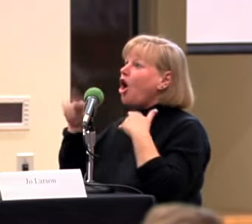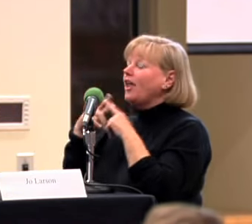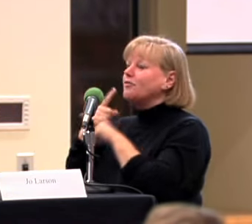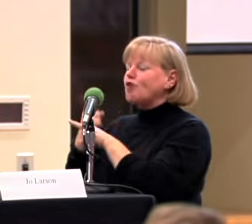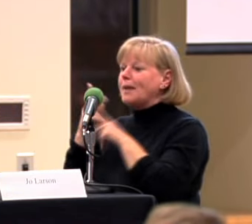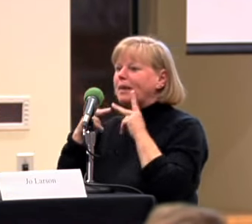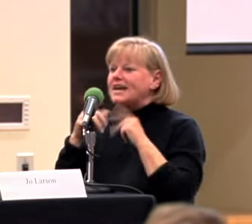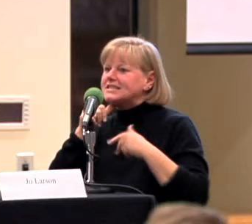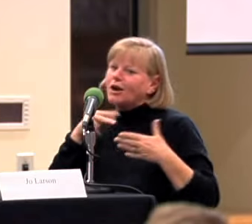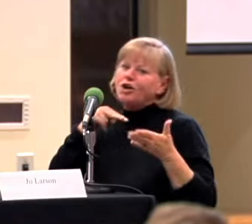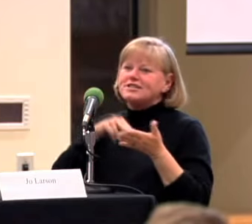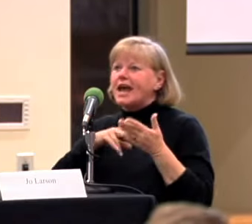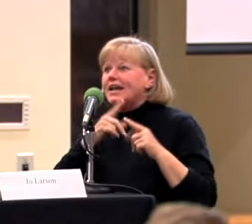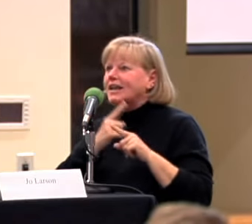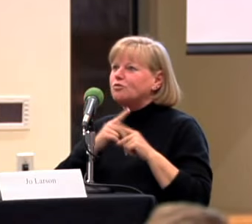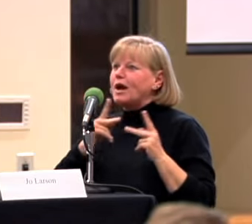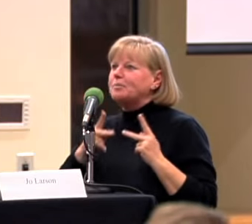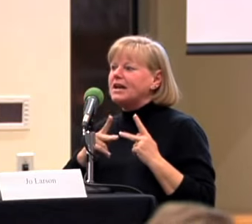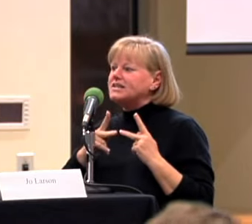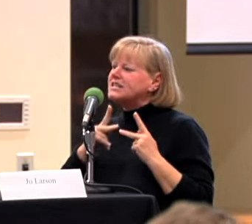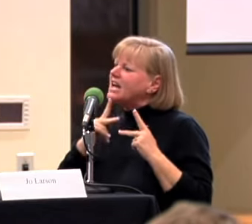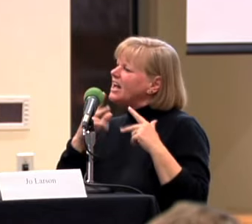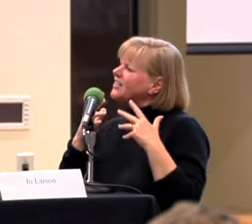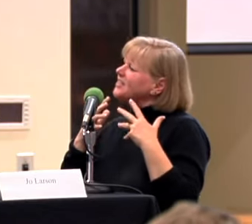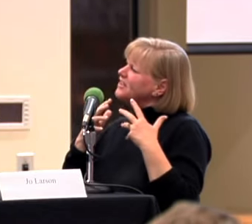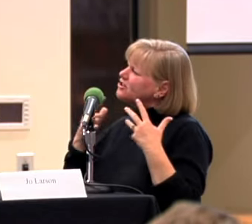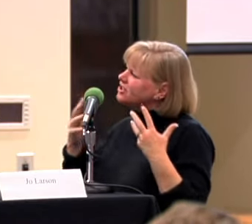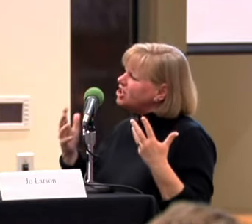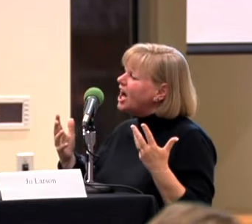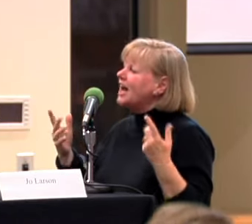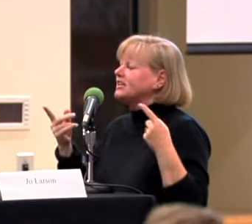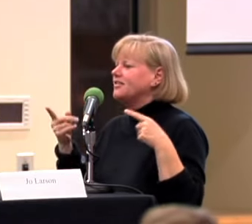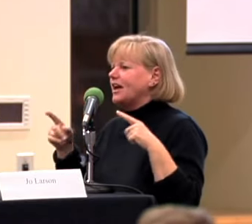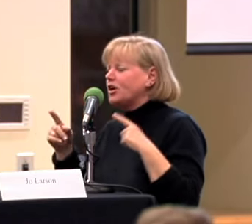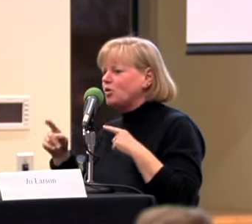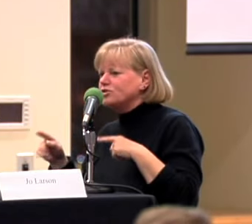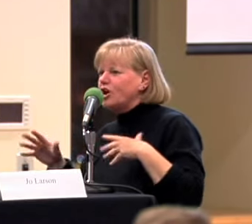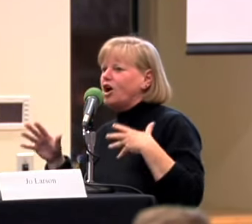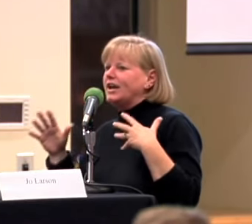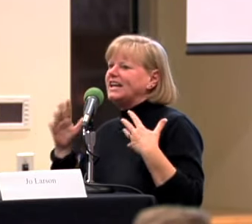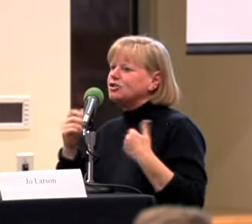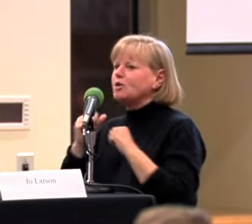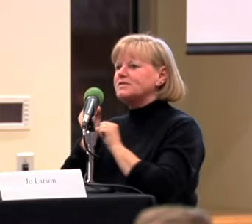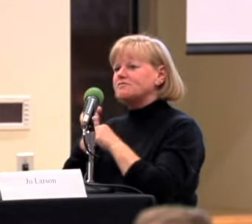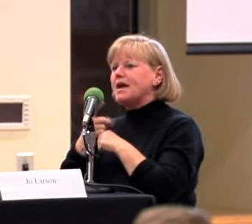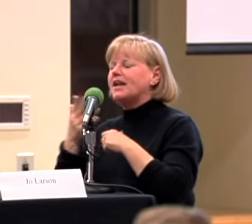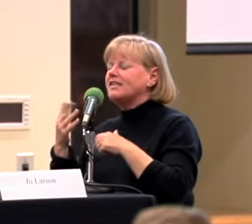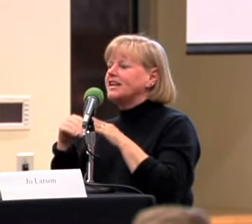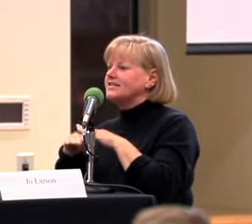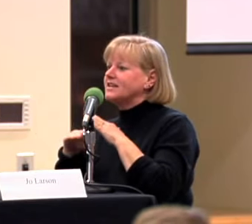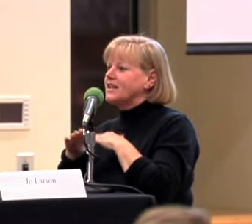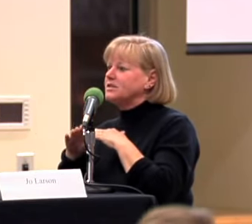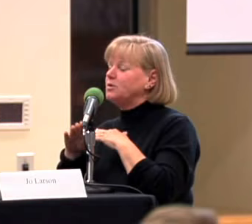STANDING IN THE RIGHT PLACE. THERE IS A LOT THAT GOES ON IN TERMS OF